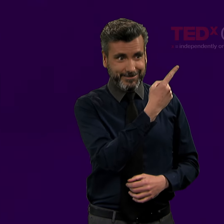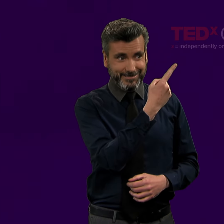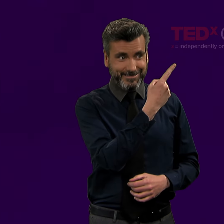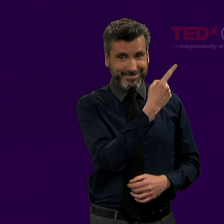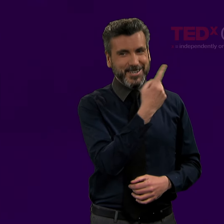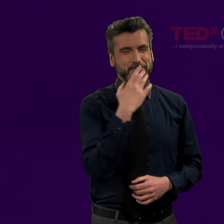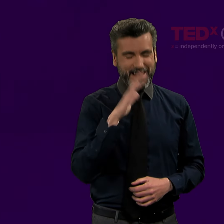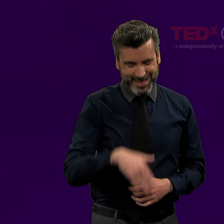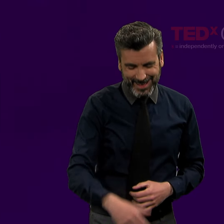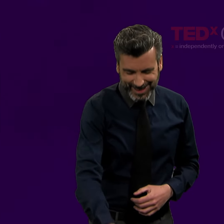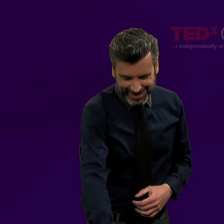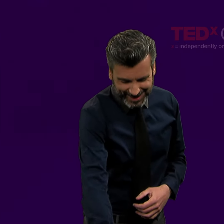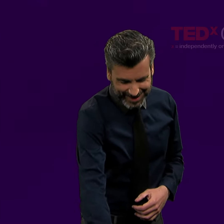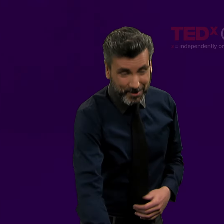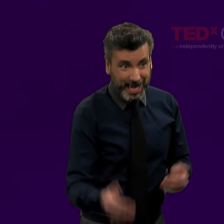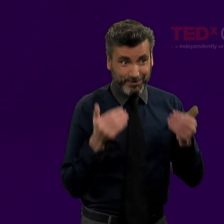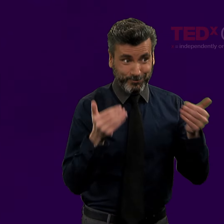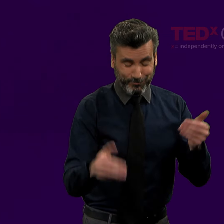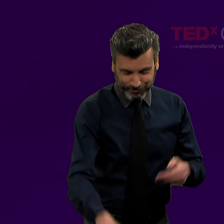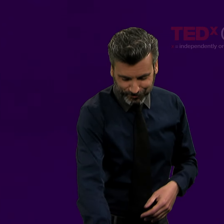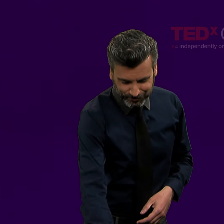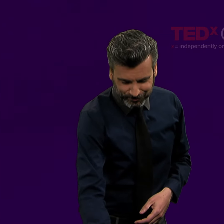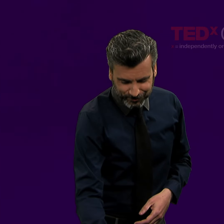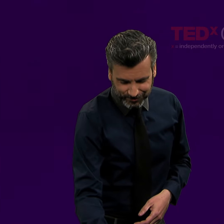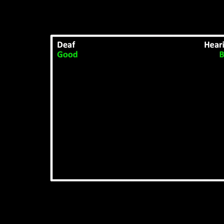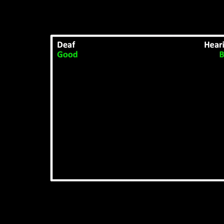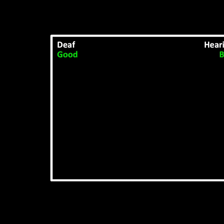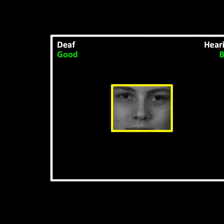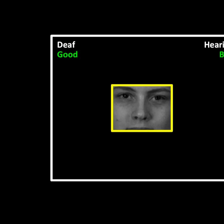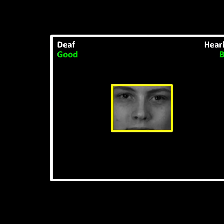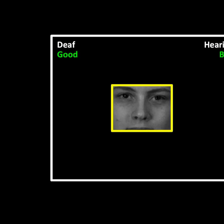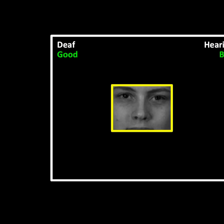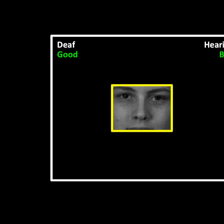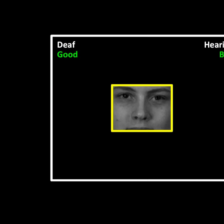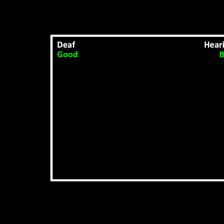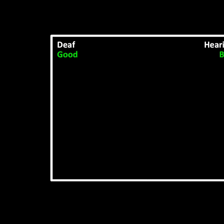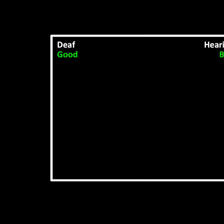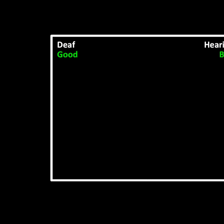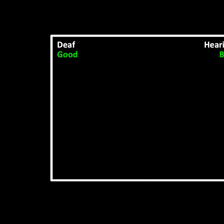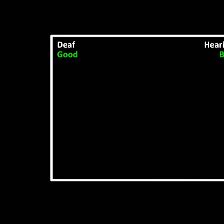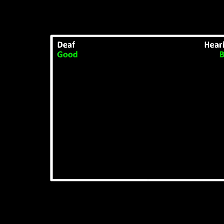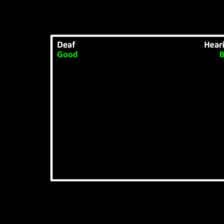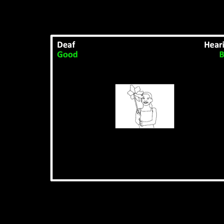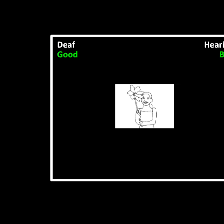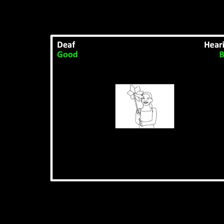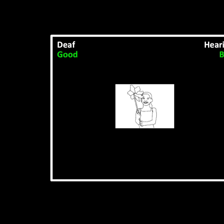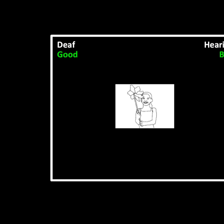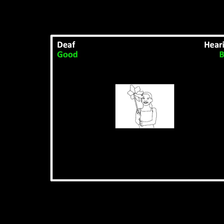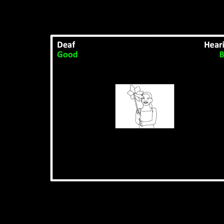Over here is bad, yes. Let's proceed with the next stage. [(pictures: yellow frame) (holding flower)